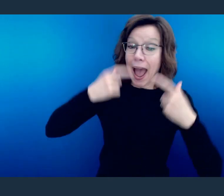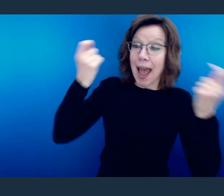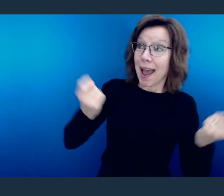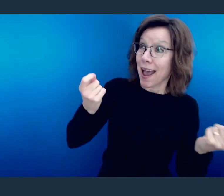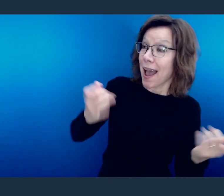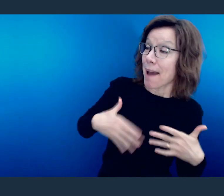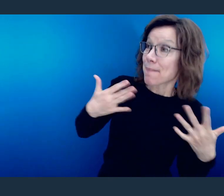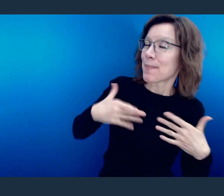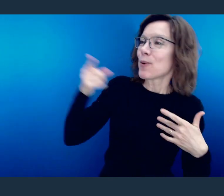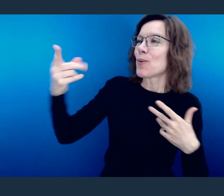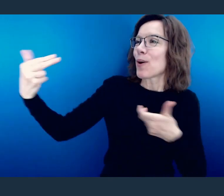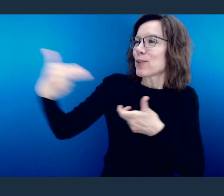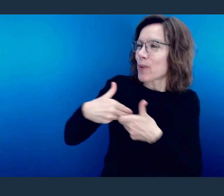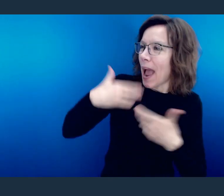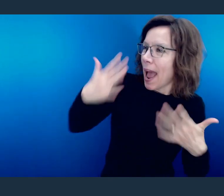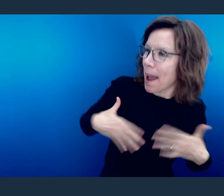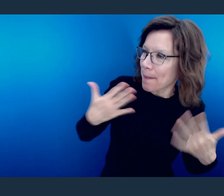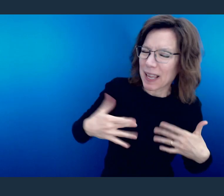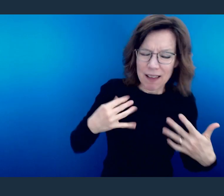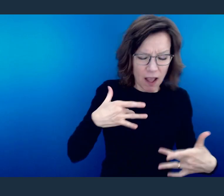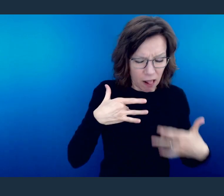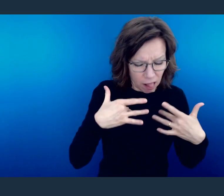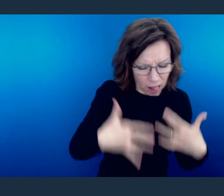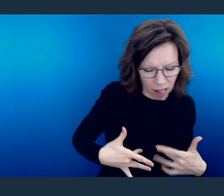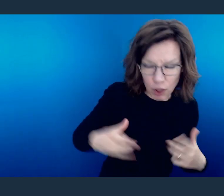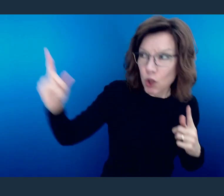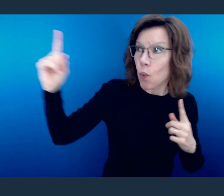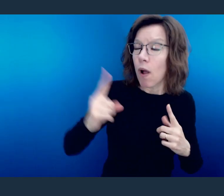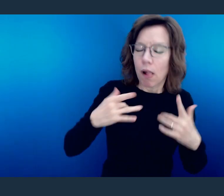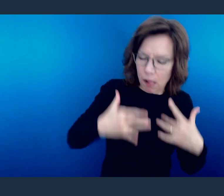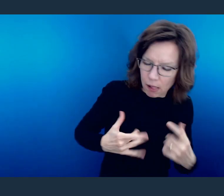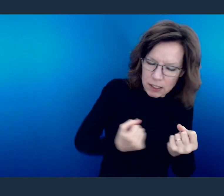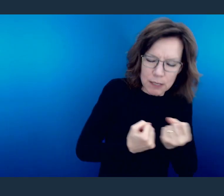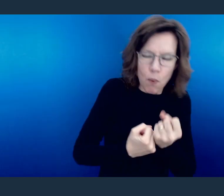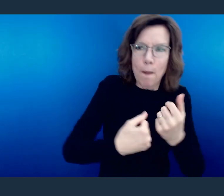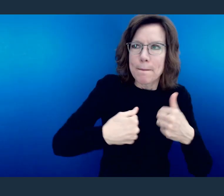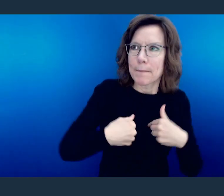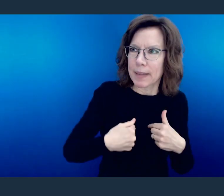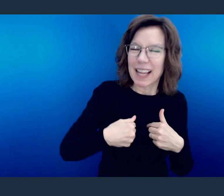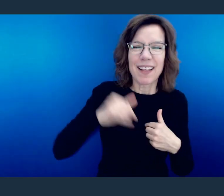And in your presence, if they're down, you'll get down and be right there with them until you build them back up.